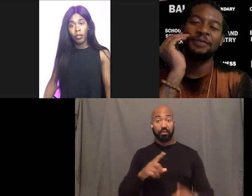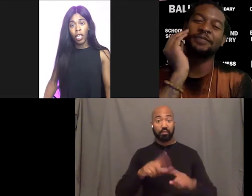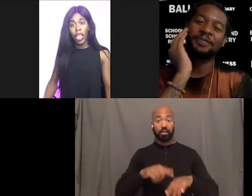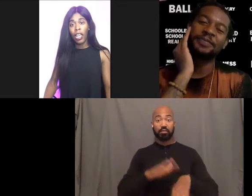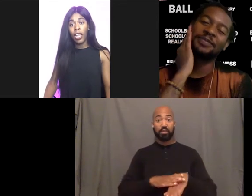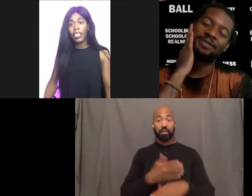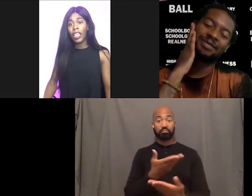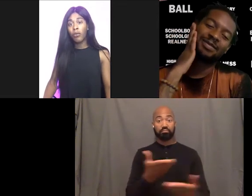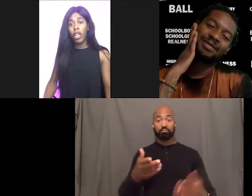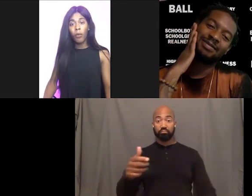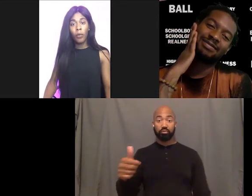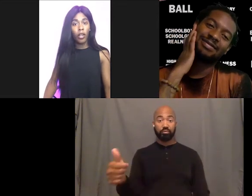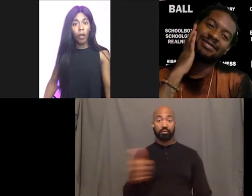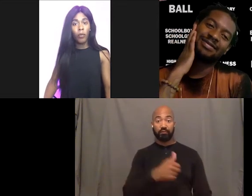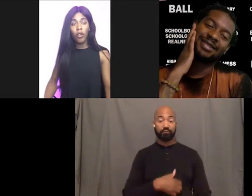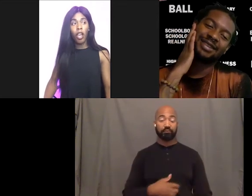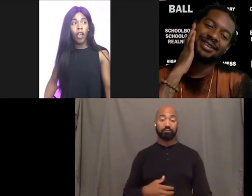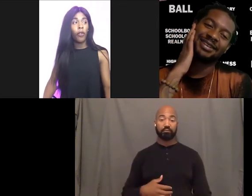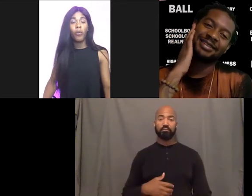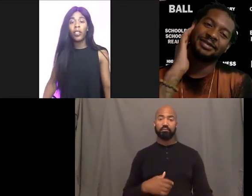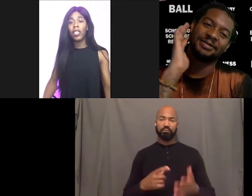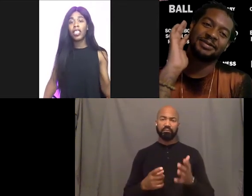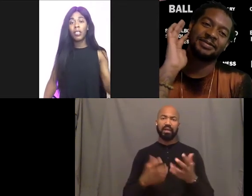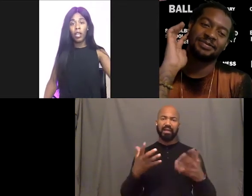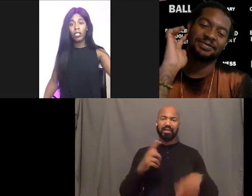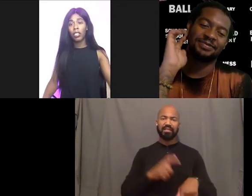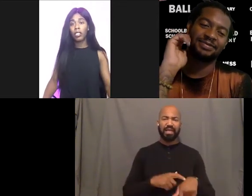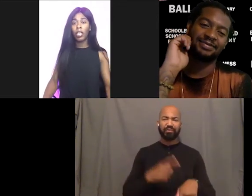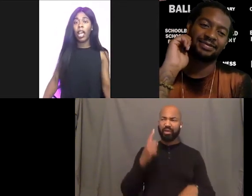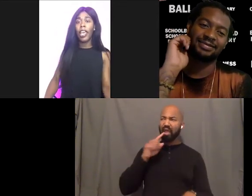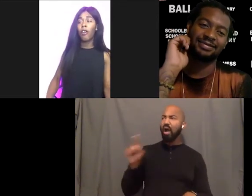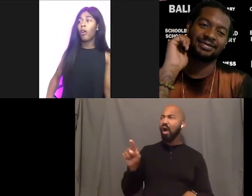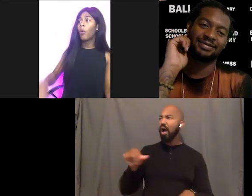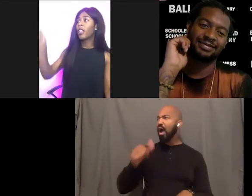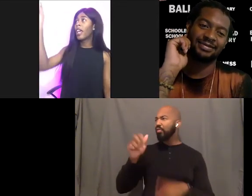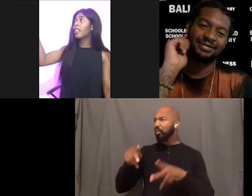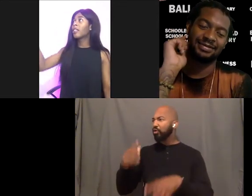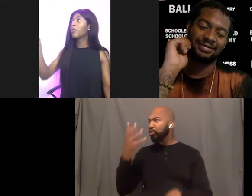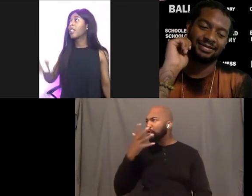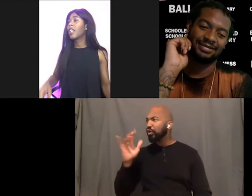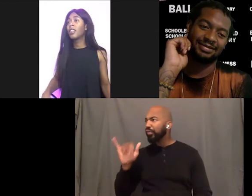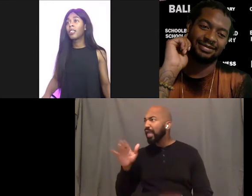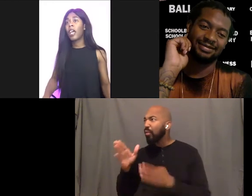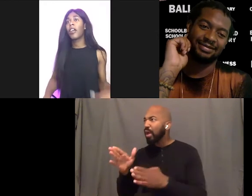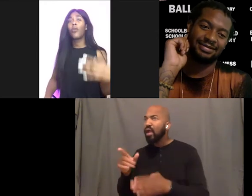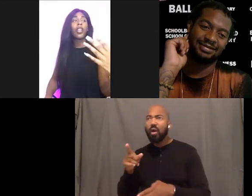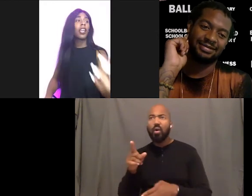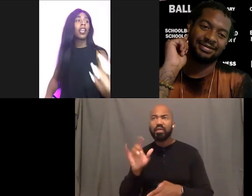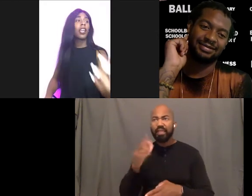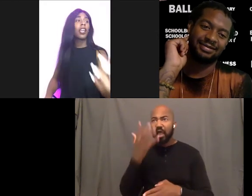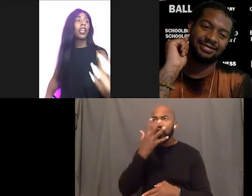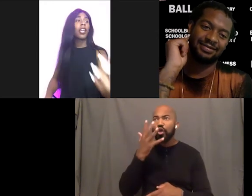And a lot of times we try to build our beauty off what we think this person looks like or what that, what that looks like or where that comes from